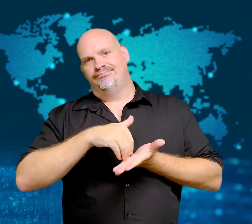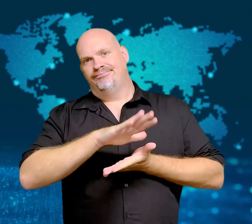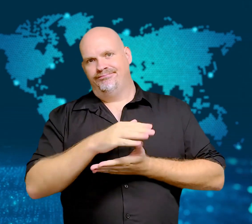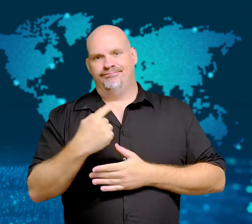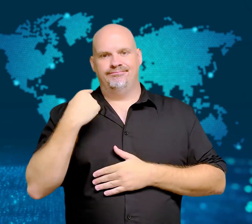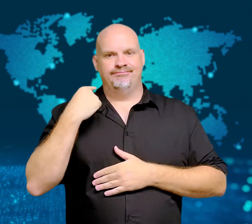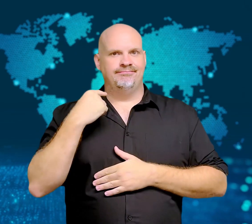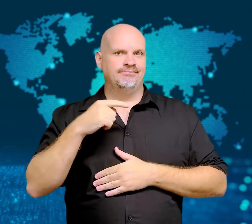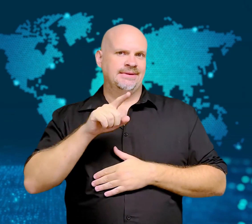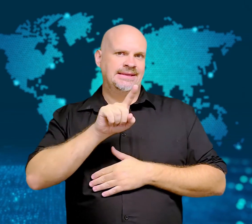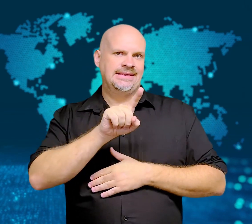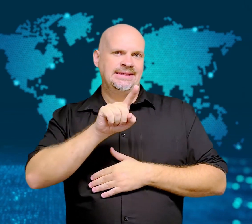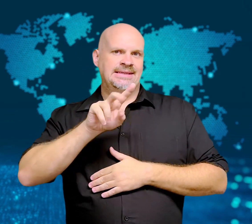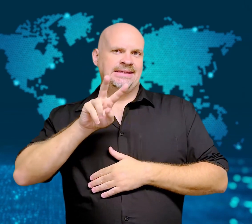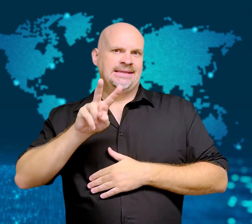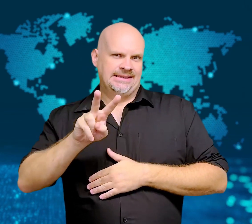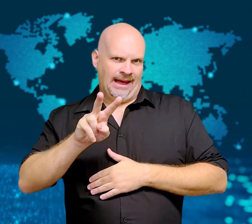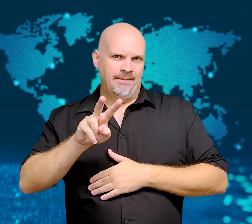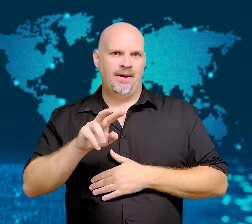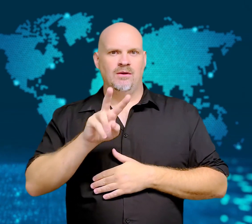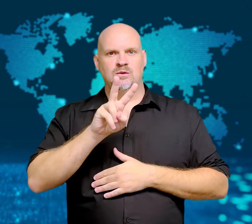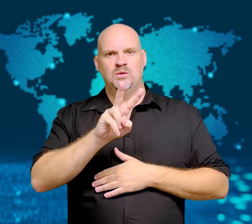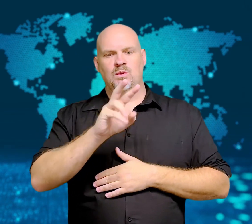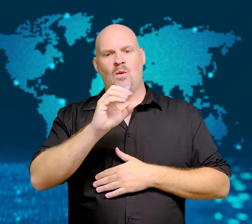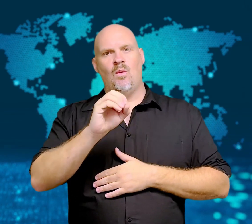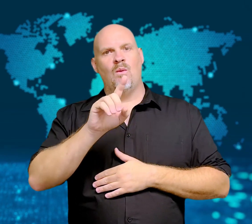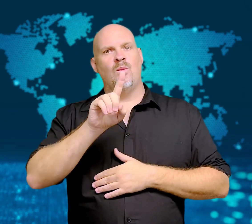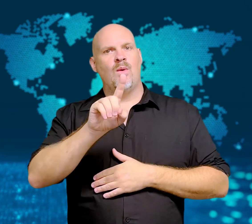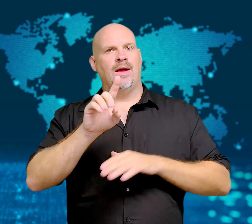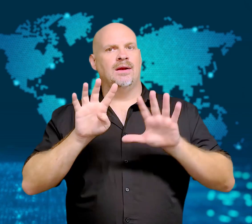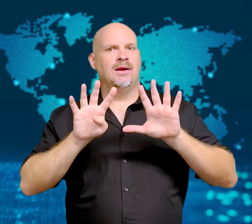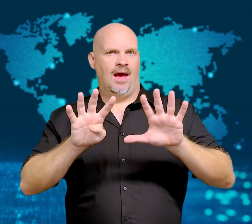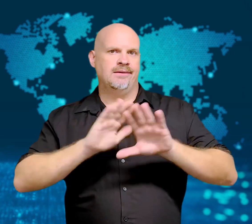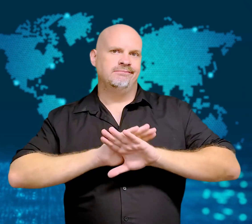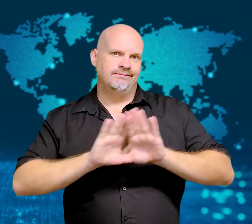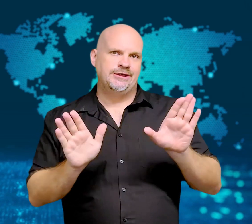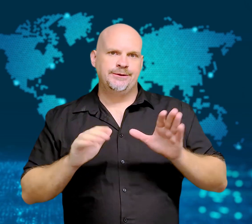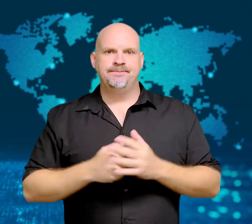Muilenburg lost his job in December 2019.